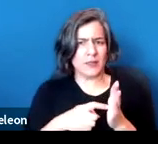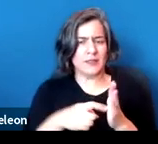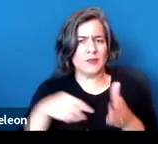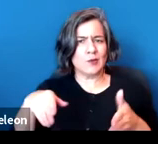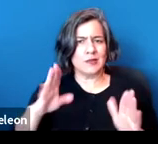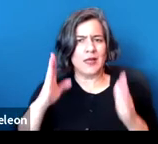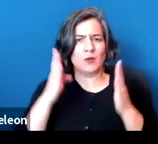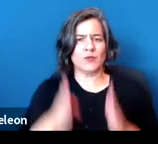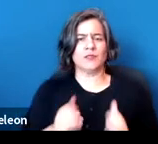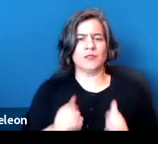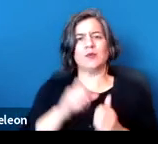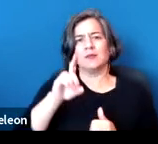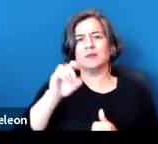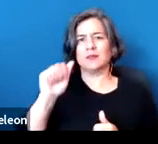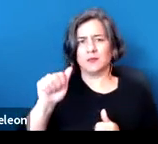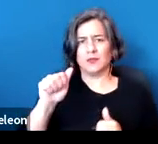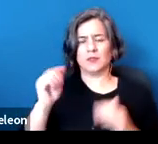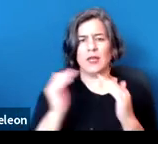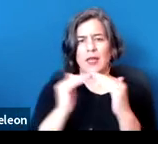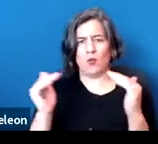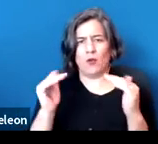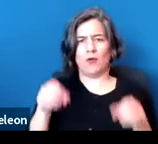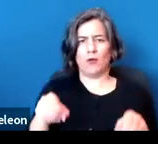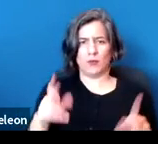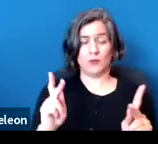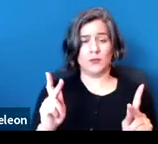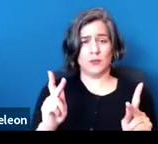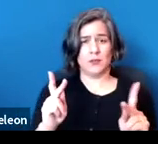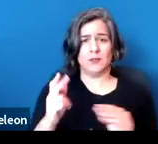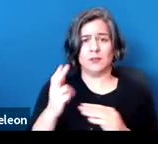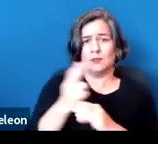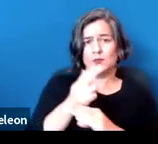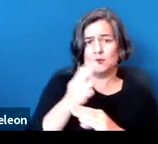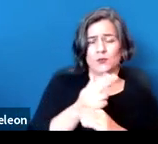with a disability an equal opportunity to use and enjoy the home.